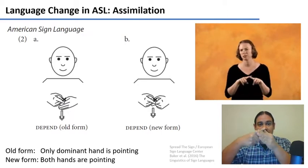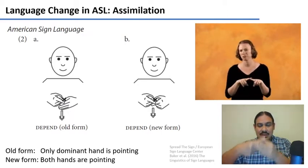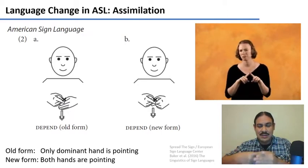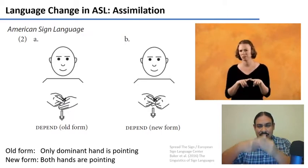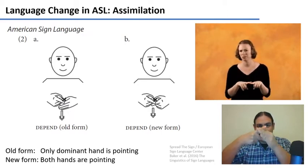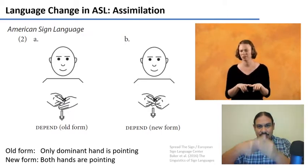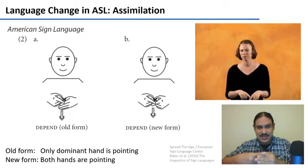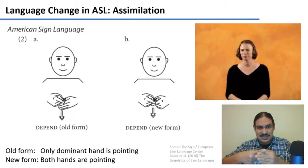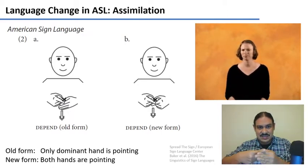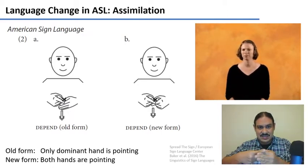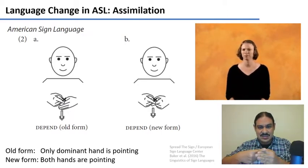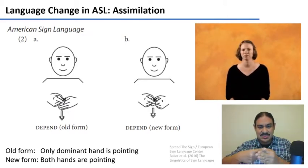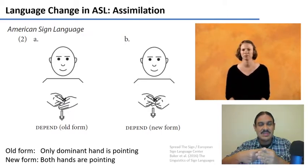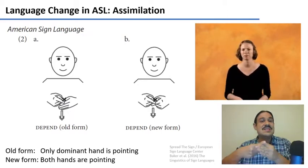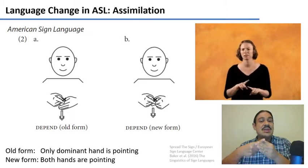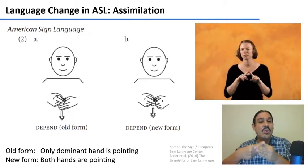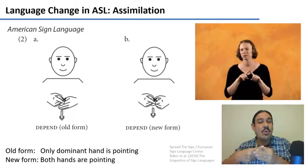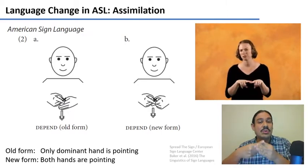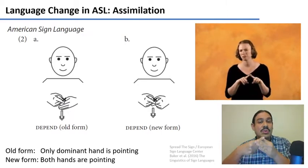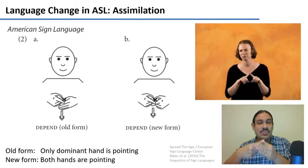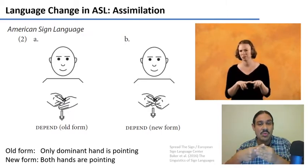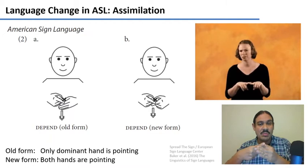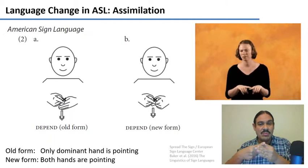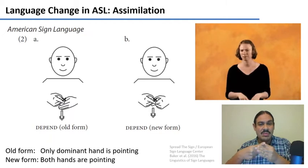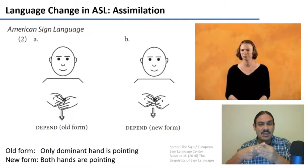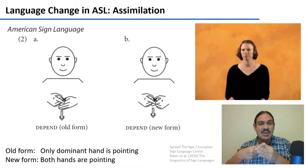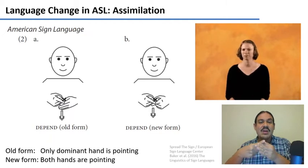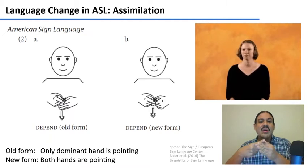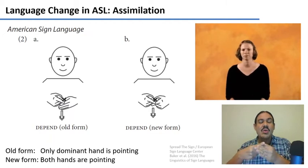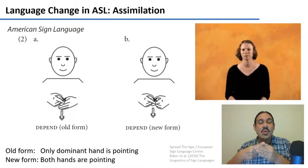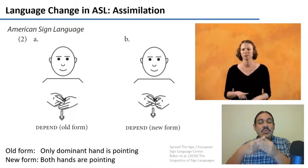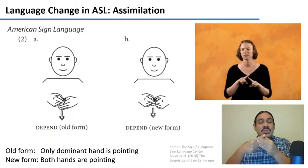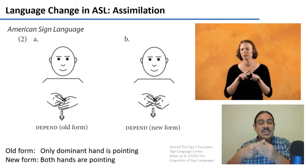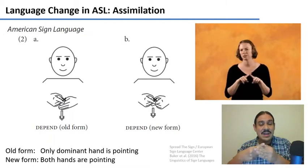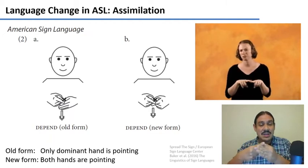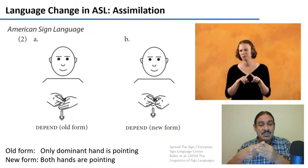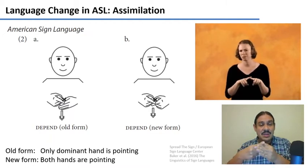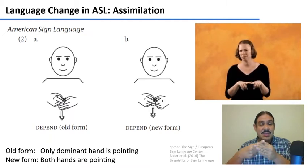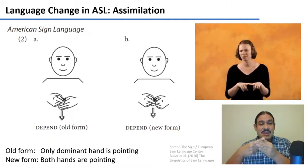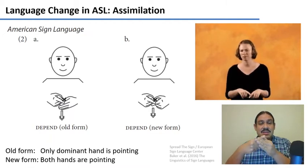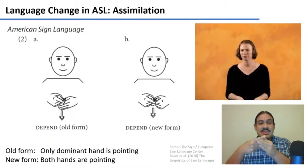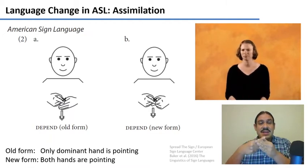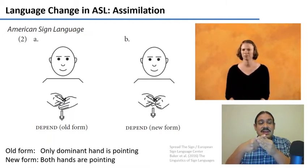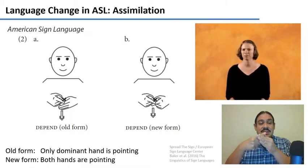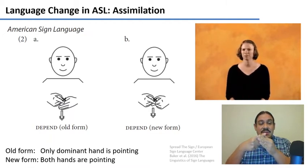both hands with a pointed gesture like she's doing